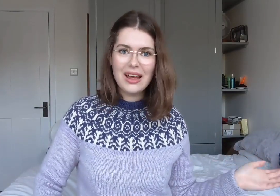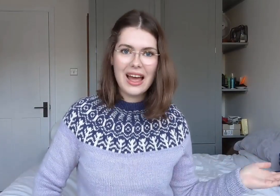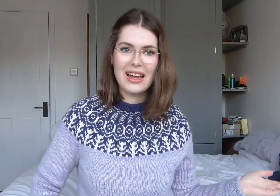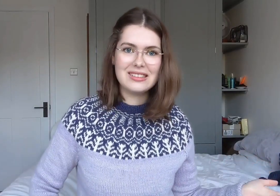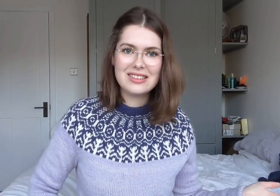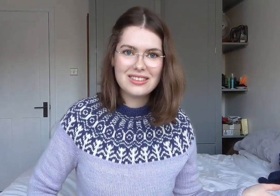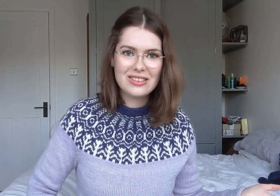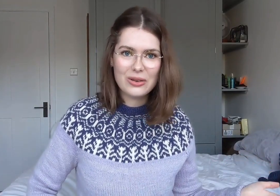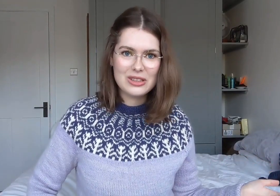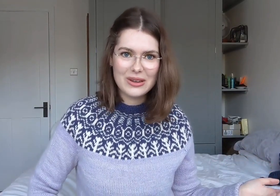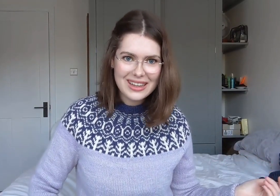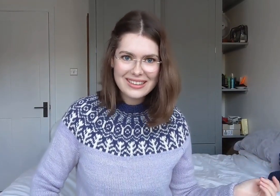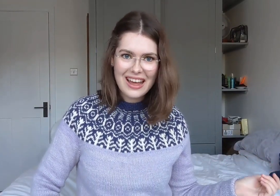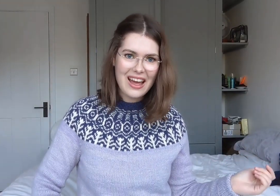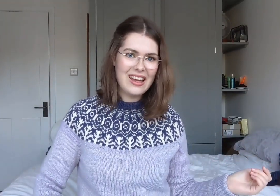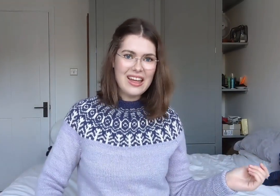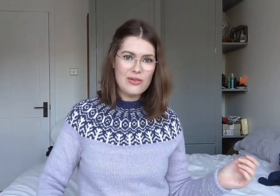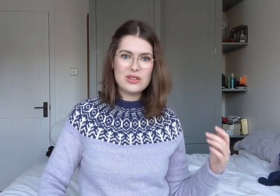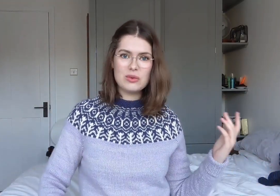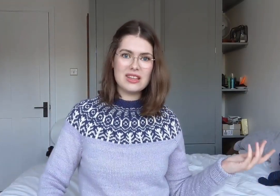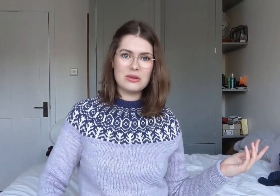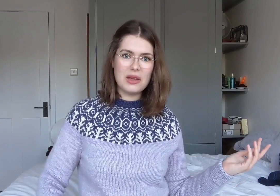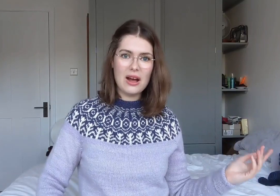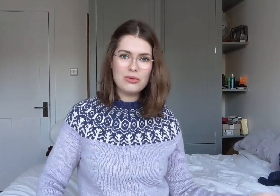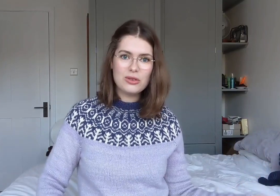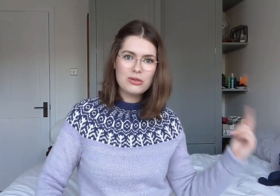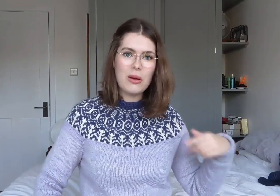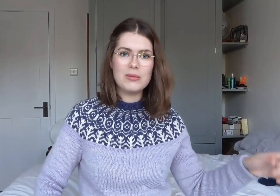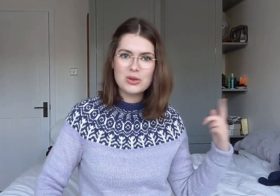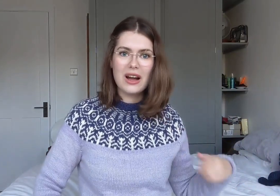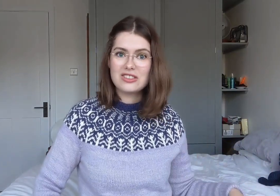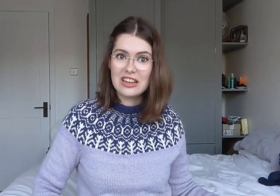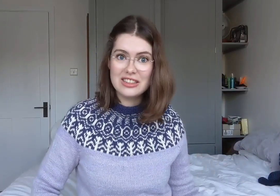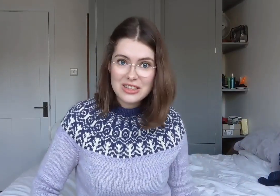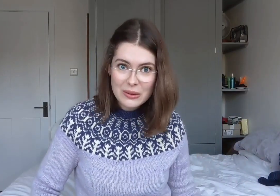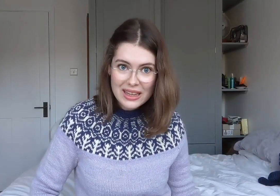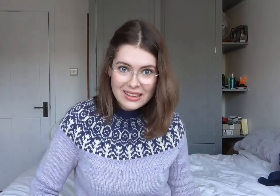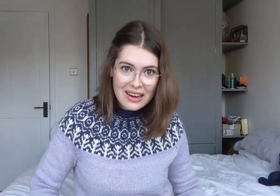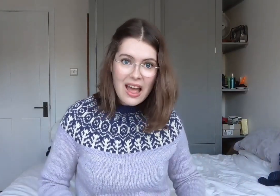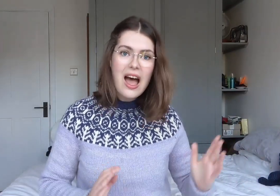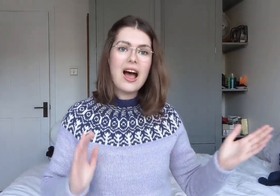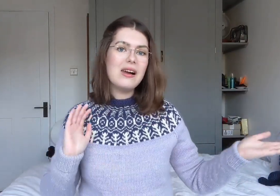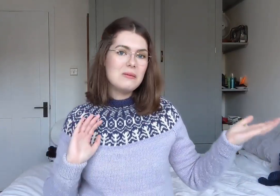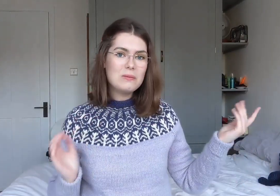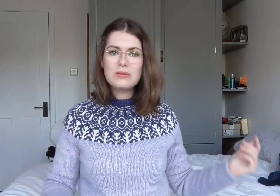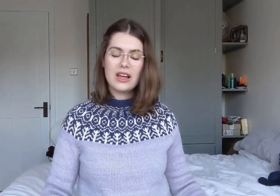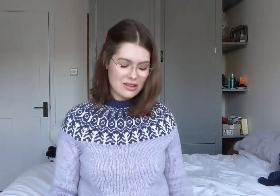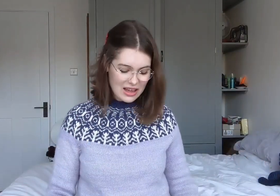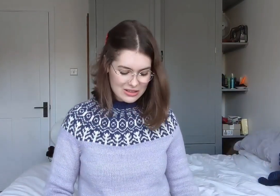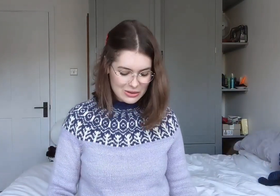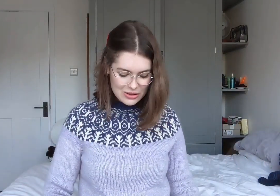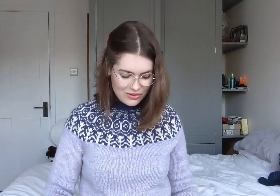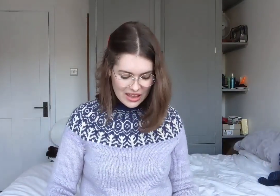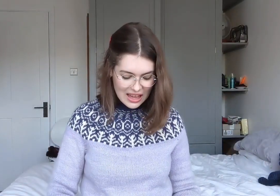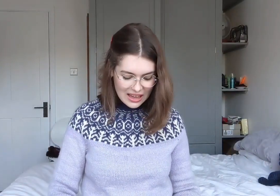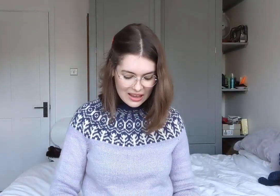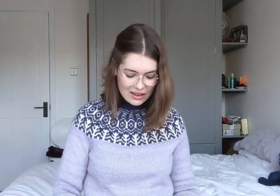and don't do it. If someone says it would be helpful then actually do it. That sort of thing.